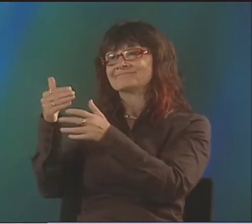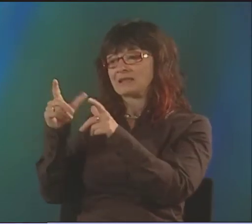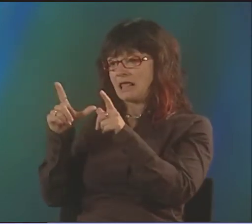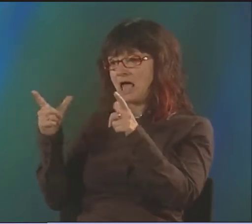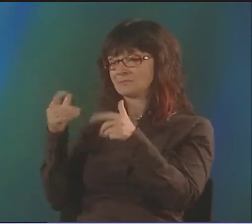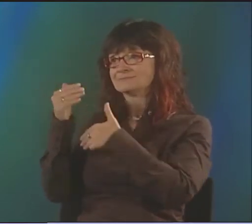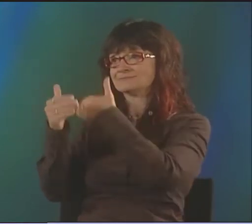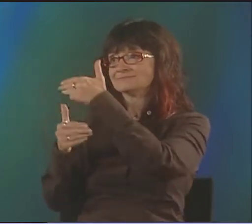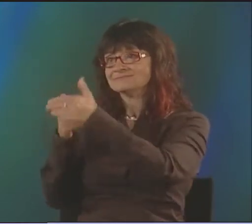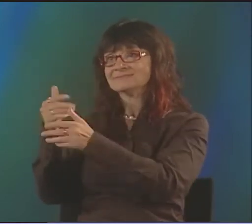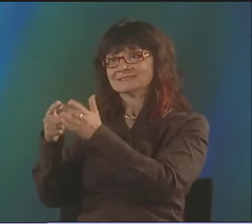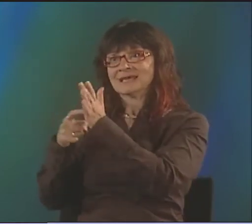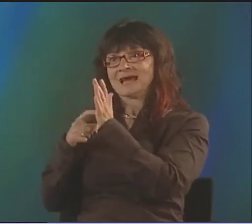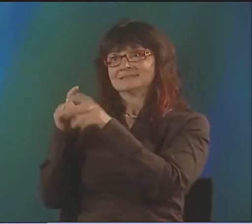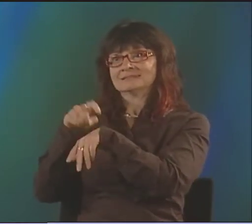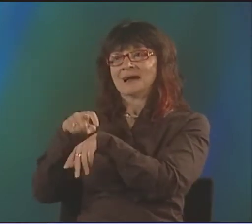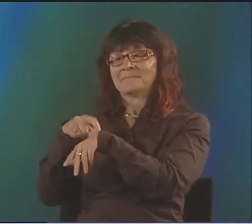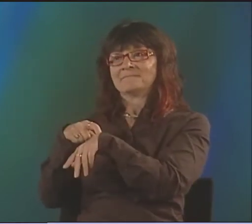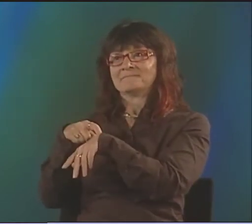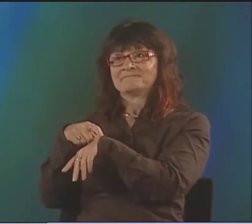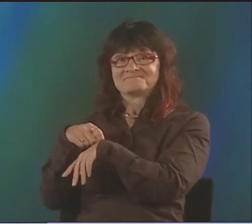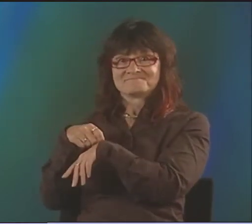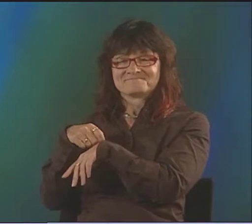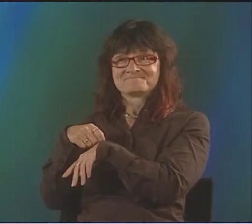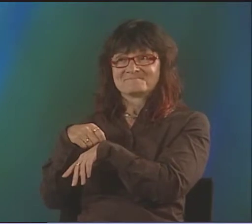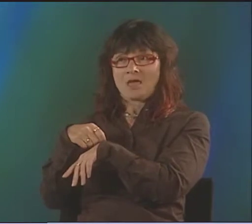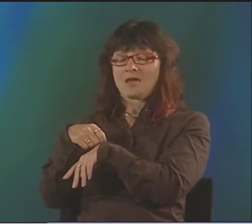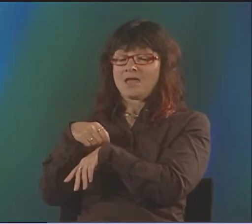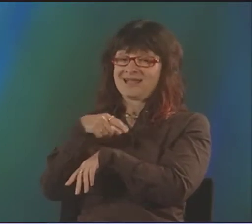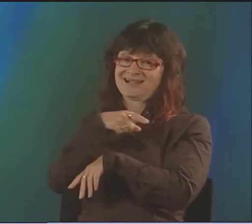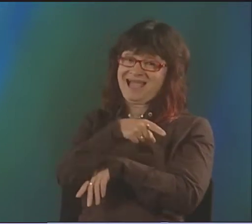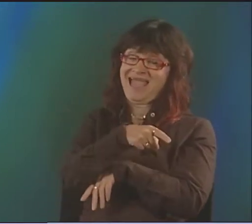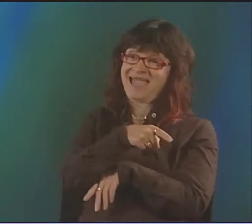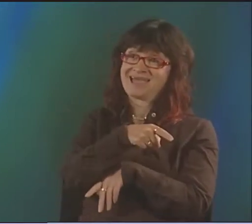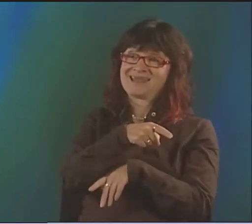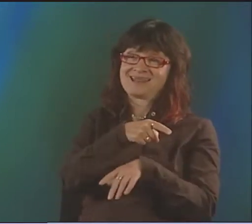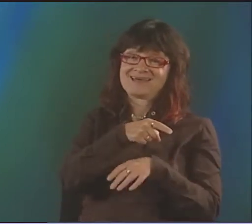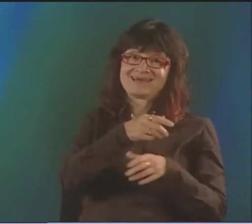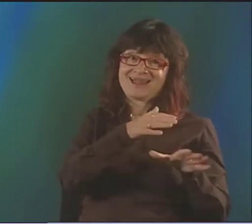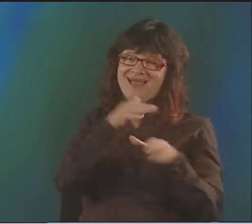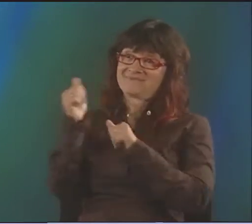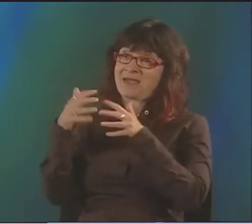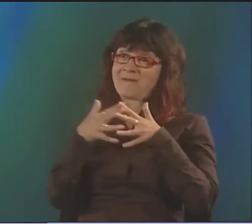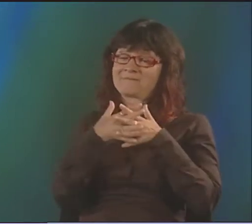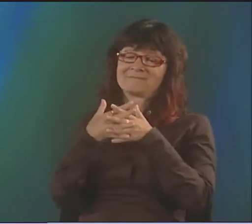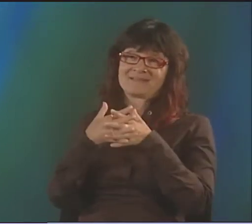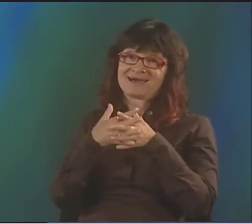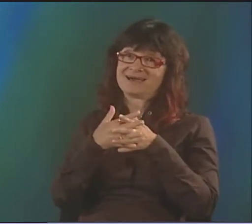IF YOU'RE GONNA PLAY WITH SOMETHING, THAT MEANS YOU HAVE TO PUT IN THE TIME AND BE PATIENT. SO I HAD TO TAKE SOME TIME TO LEARN THE LANGUAGE, OF COURSE.